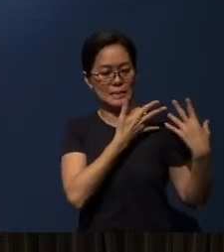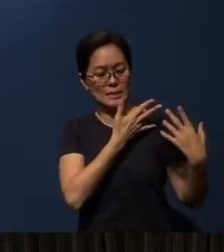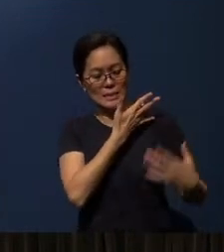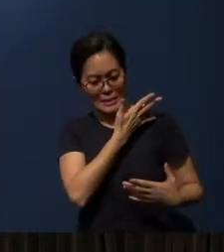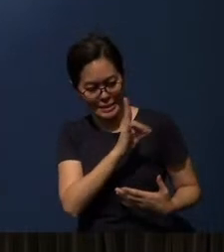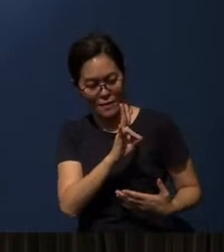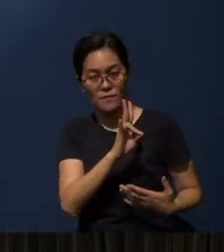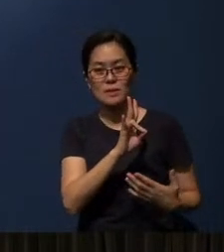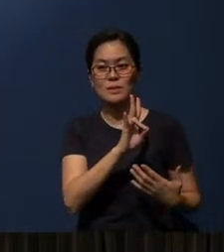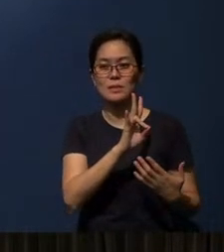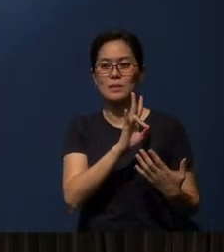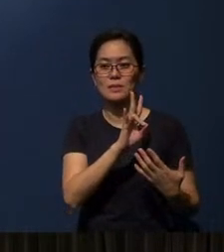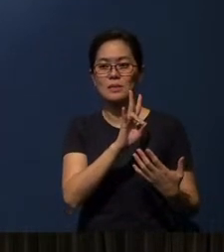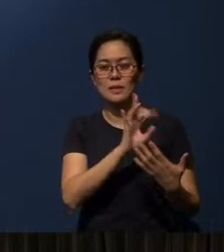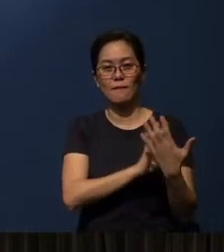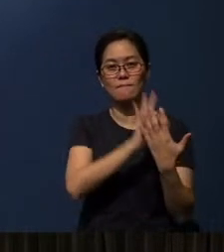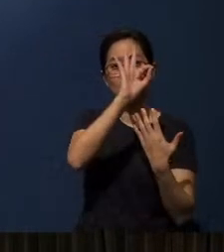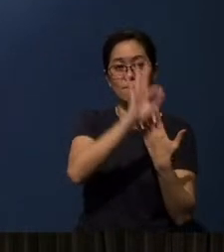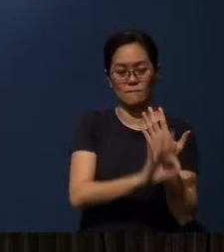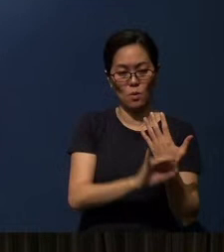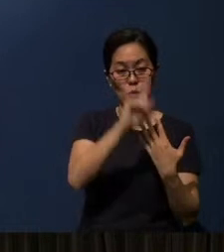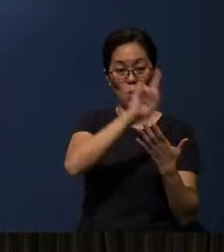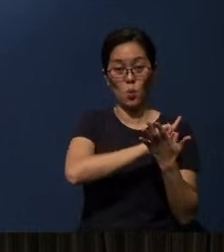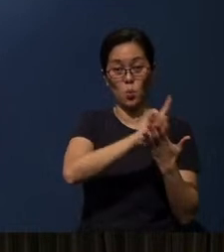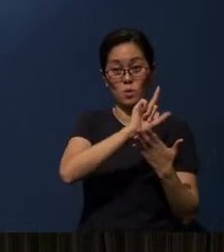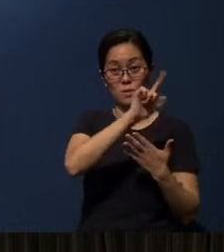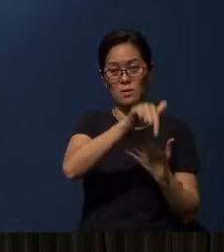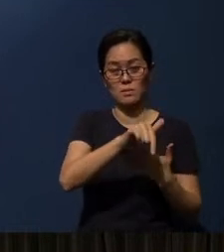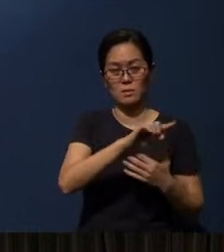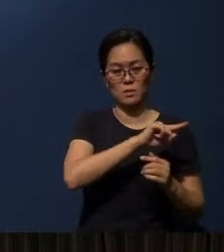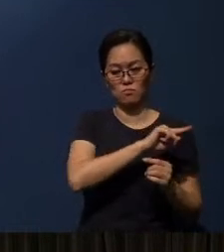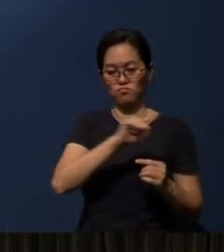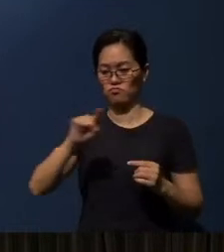which is in a week's time, till the 4th of April.